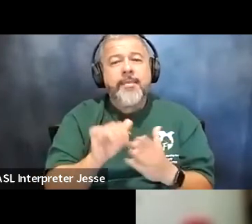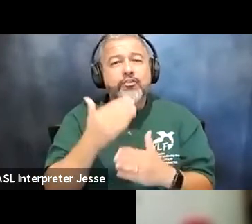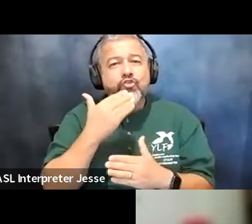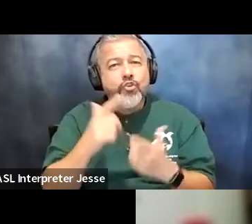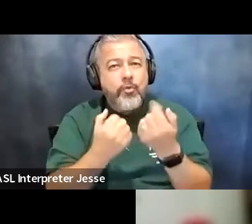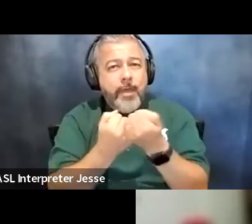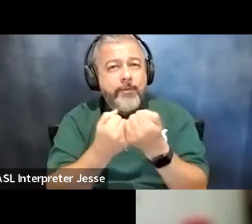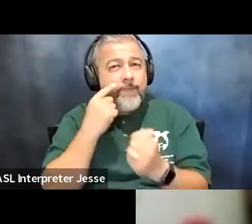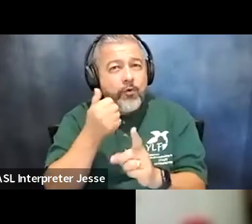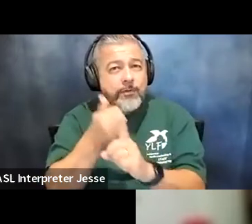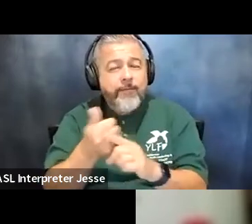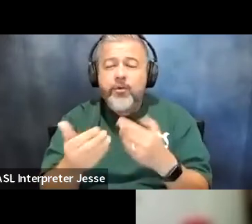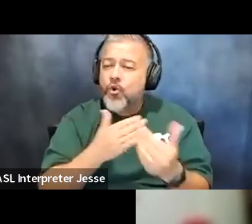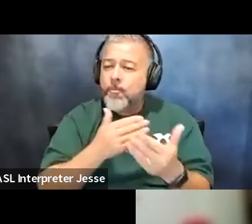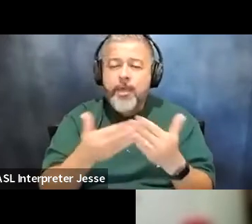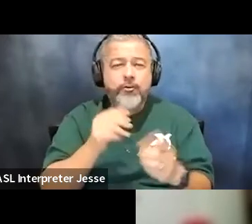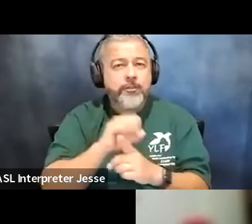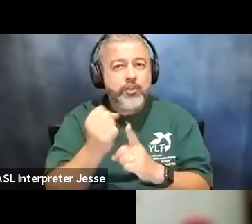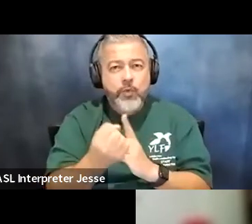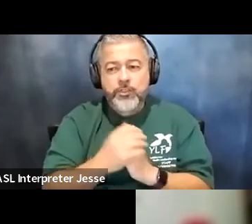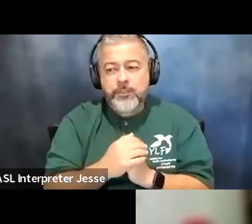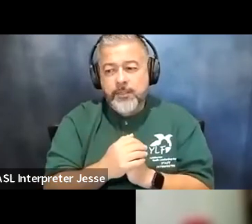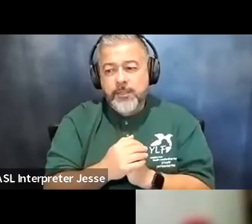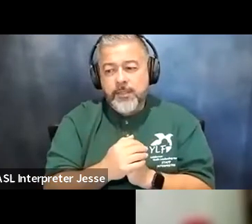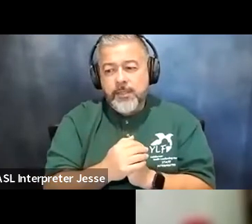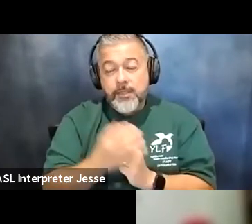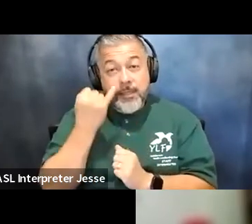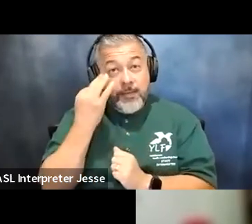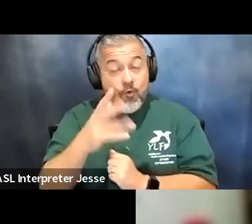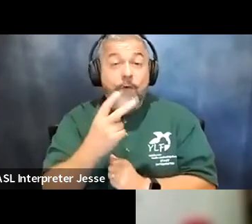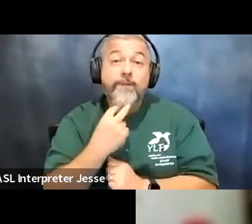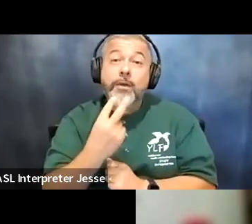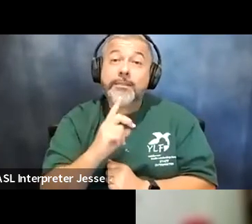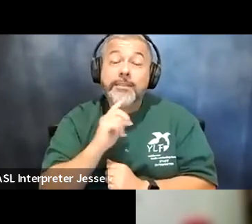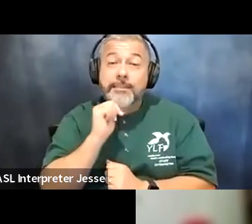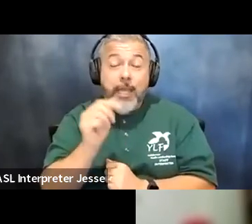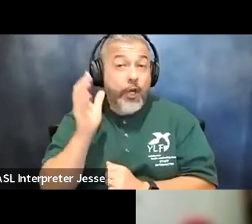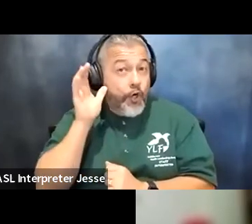for yourself no matter the situation and if your voice is not being heard to speak louder